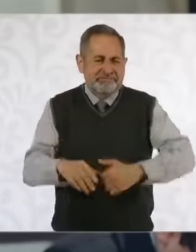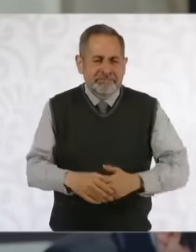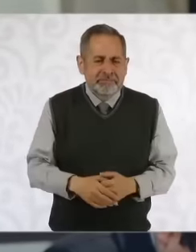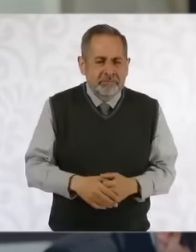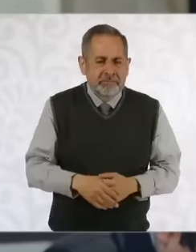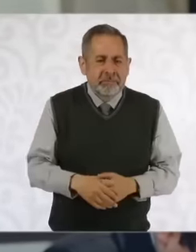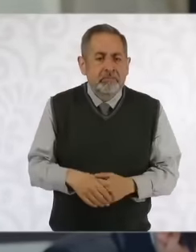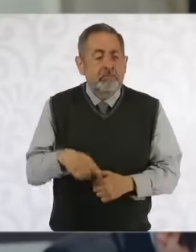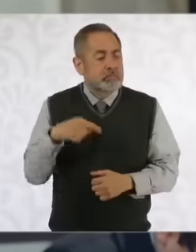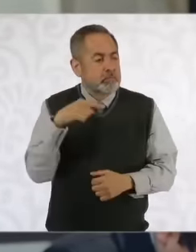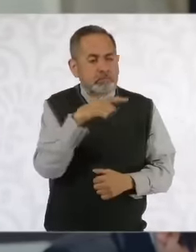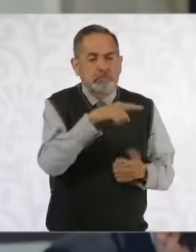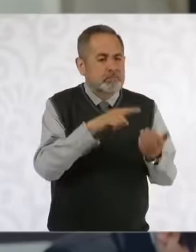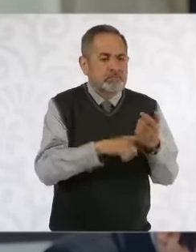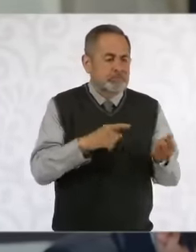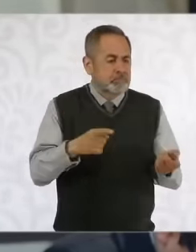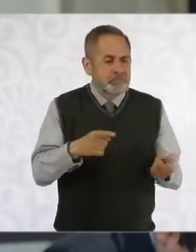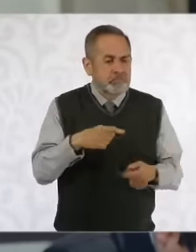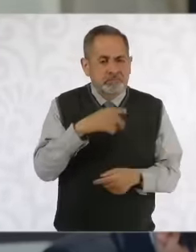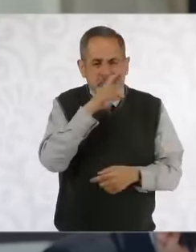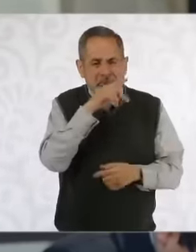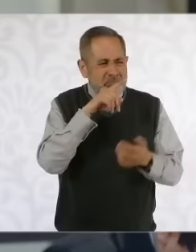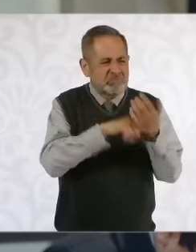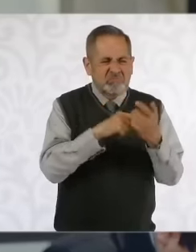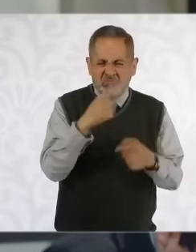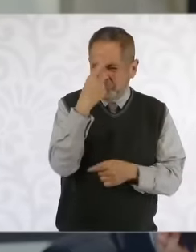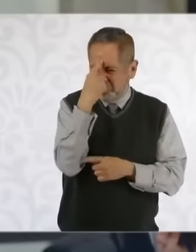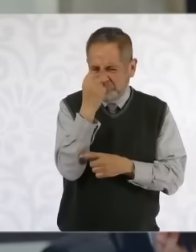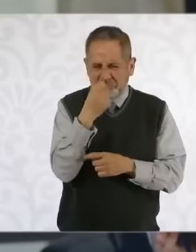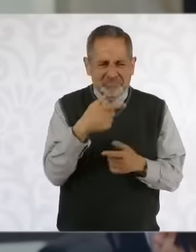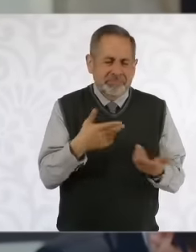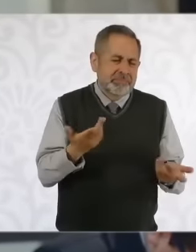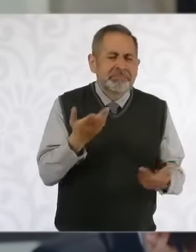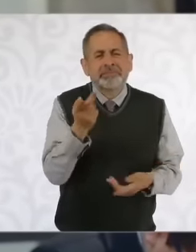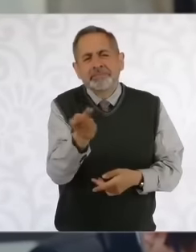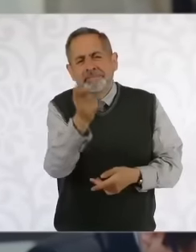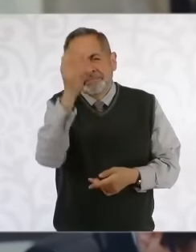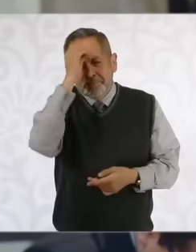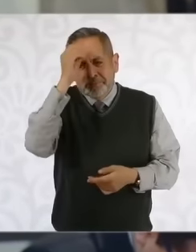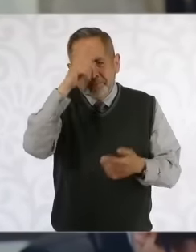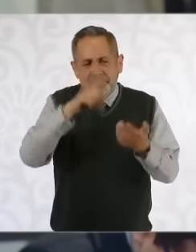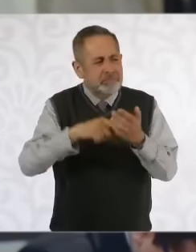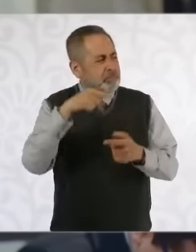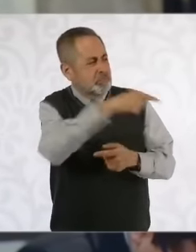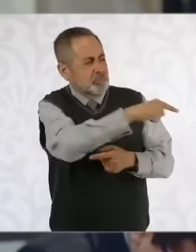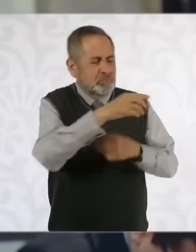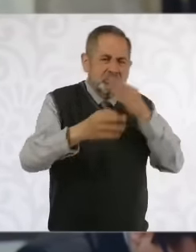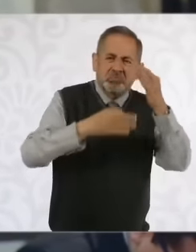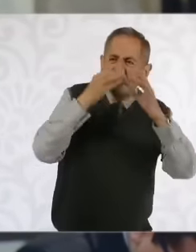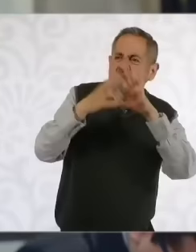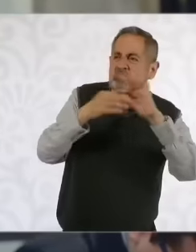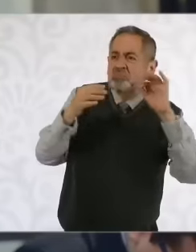very worrying speech due to its radicality what do you think of those speeches that already seem like a